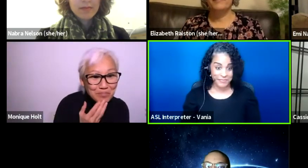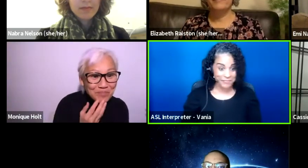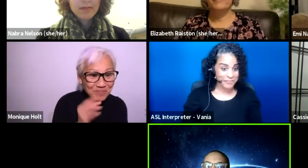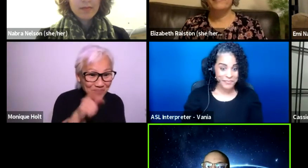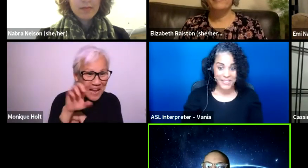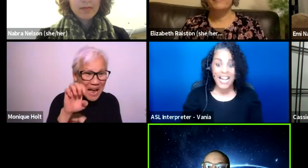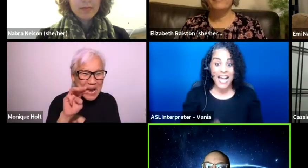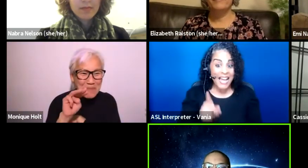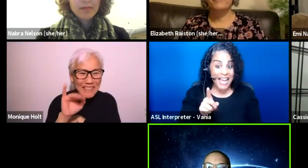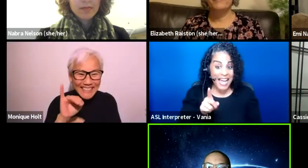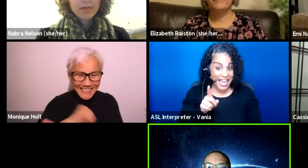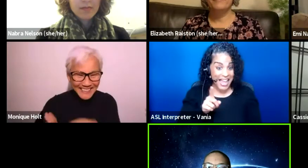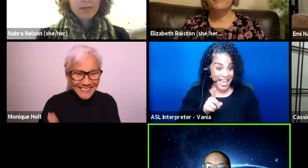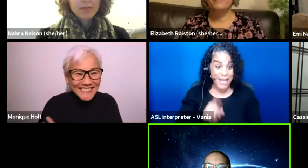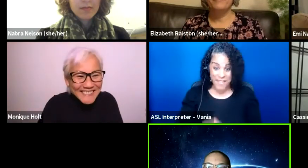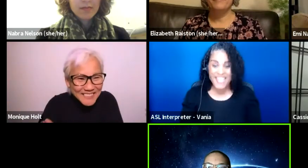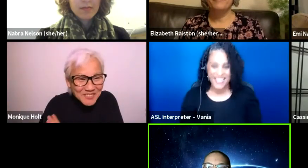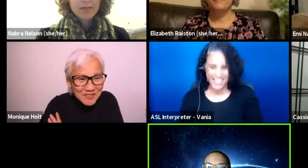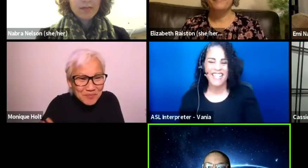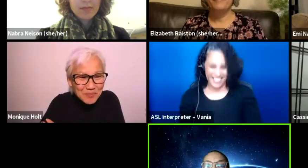Emi?